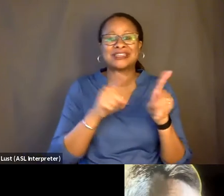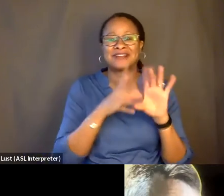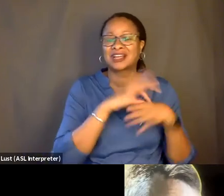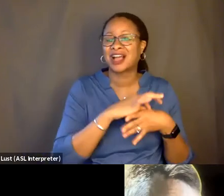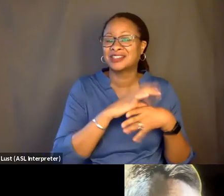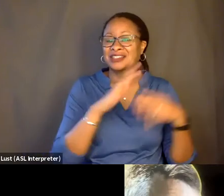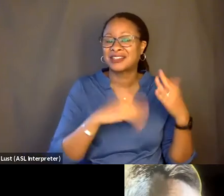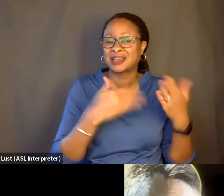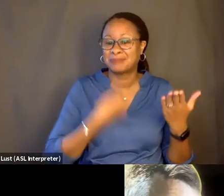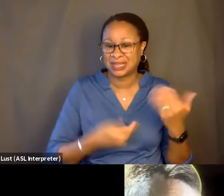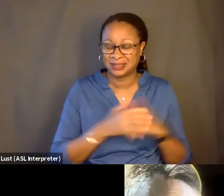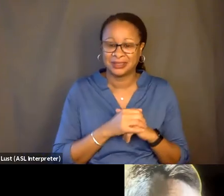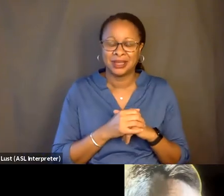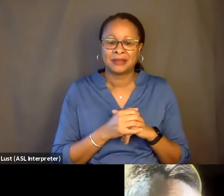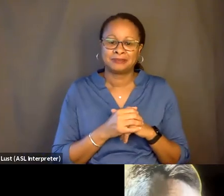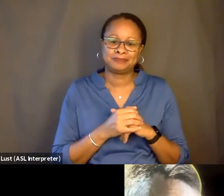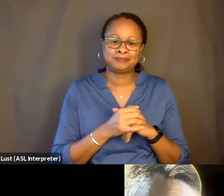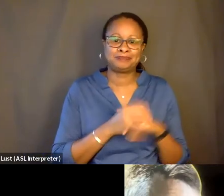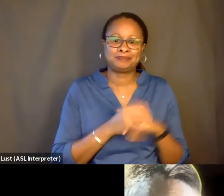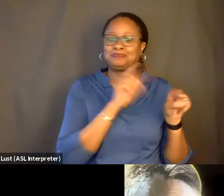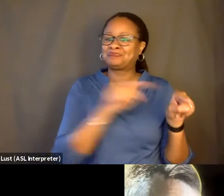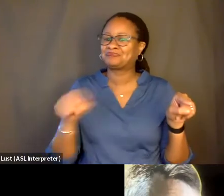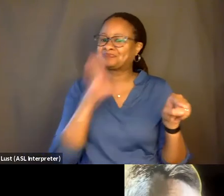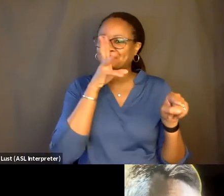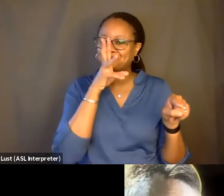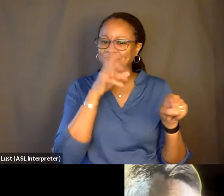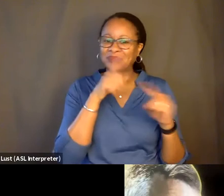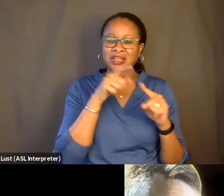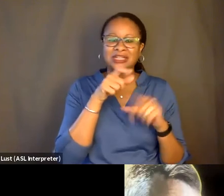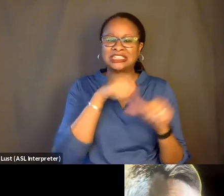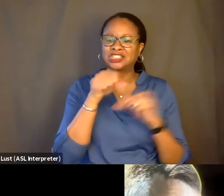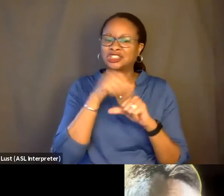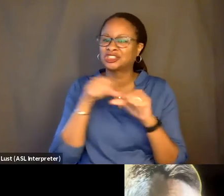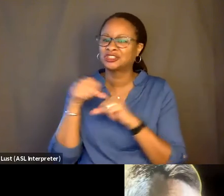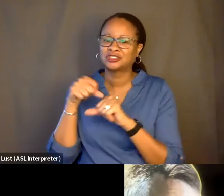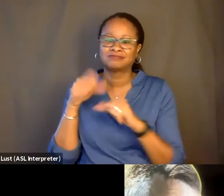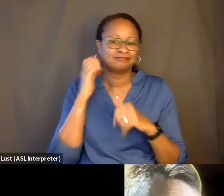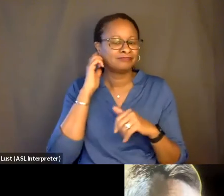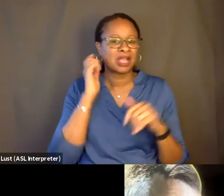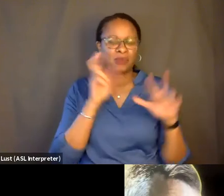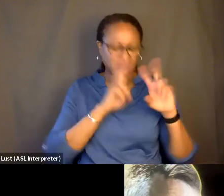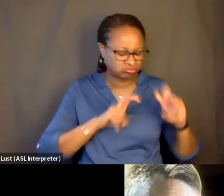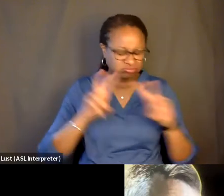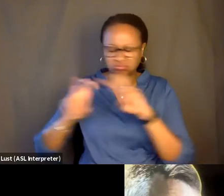And we are sort of talking together. We're going into each other's archives together and making some new work.